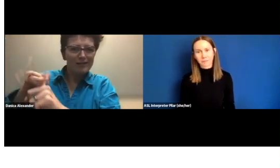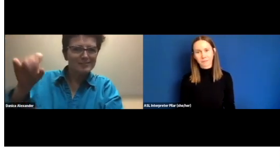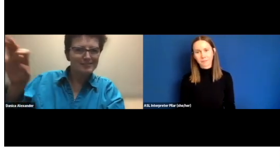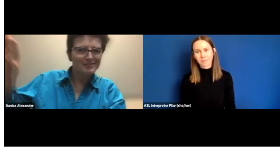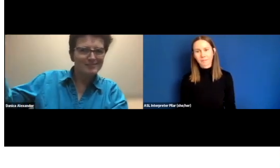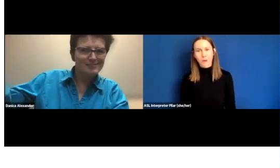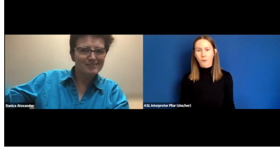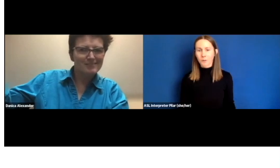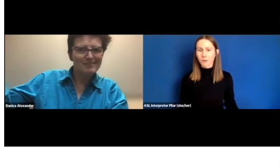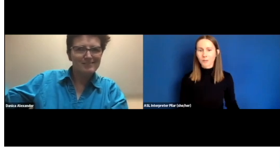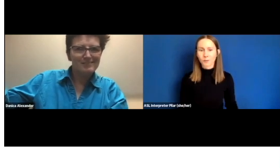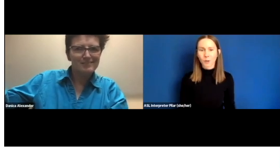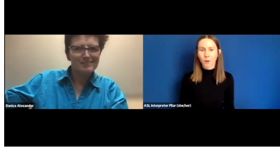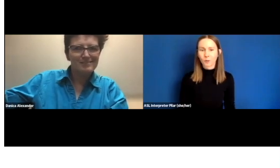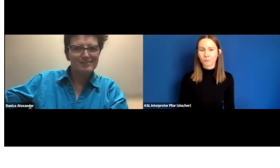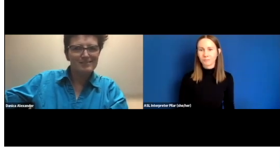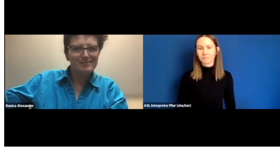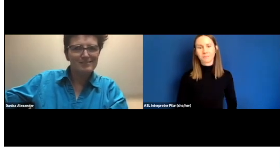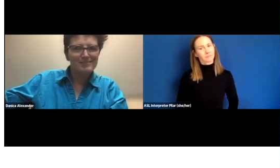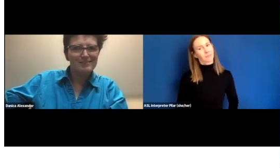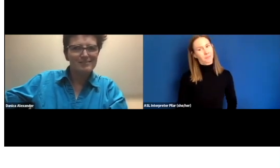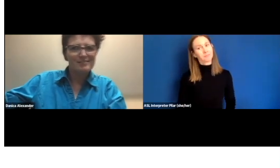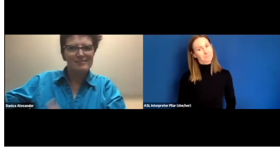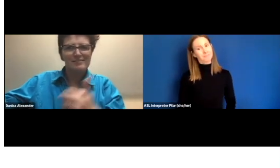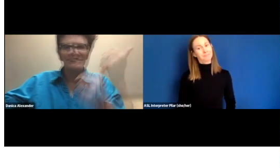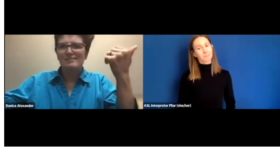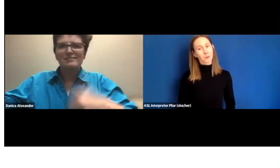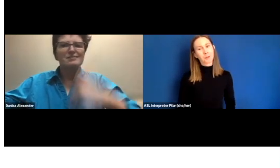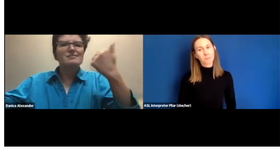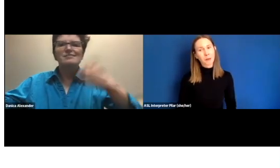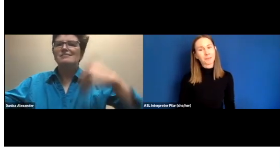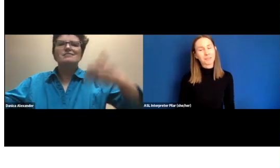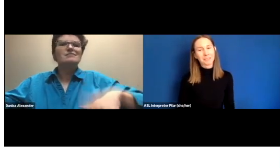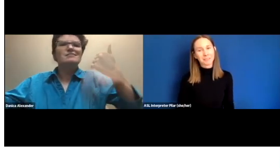All their friends will know, mm-hmm, word of mouth indeed.